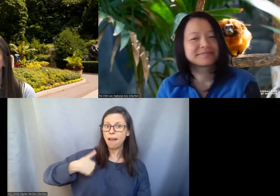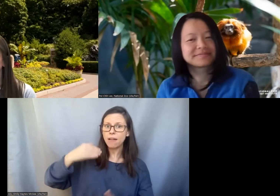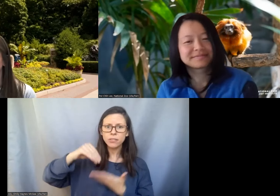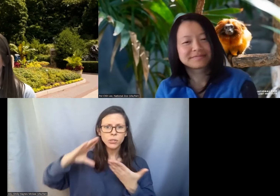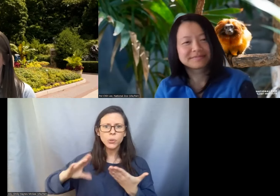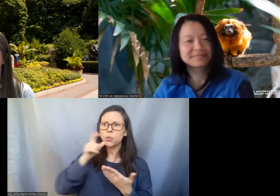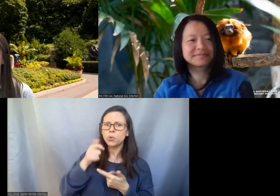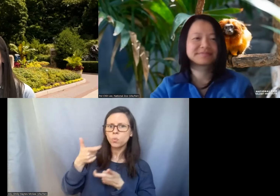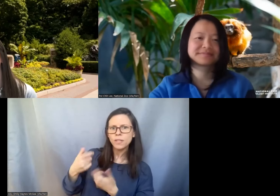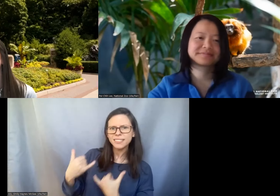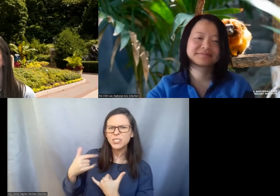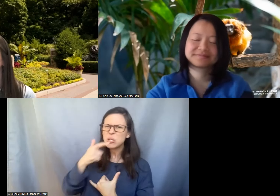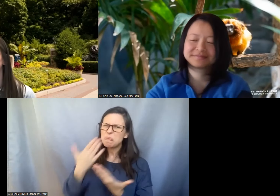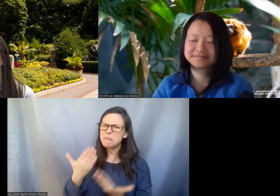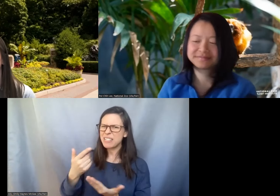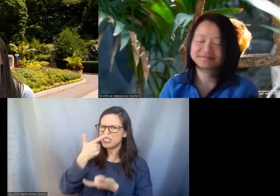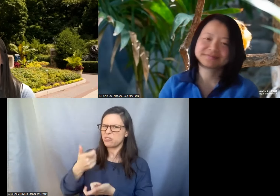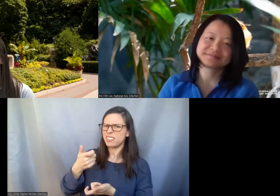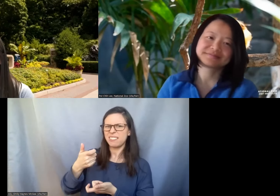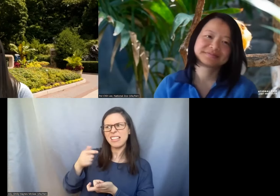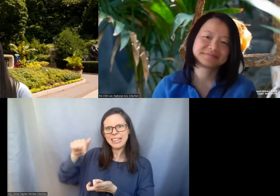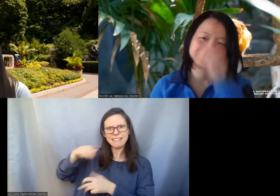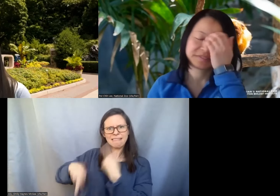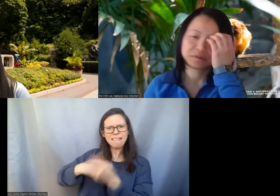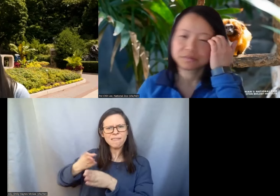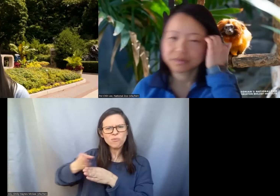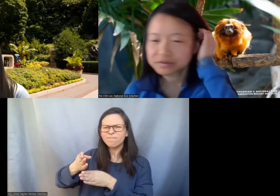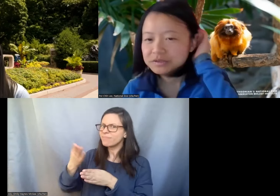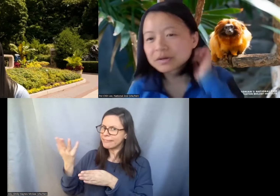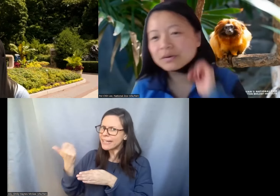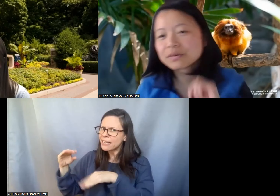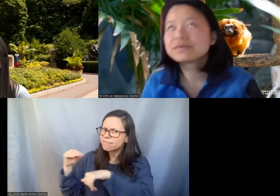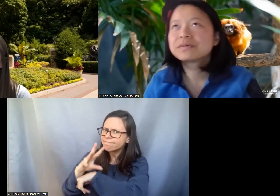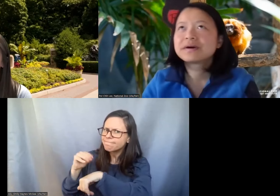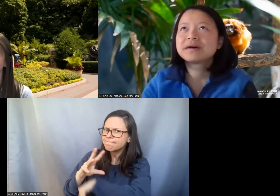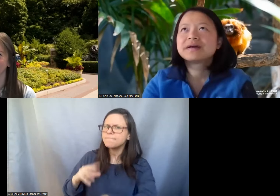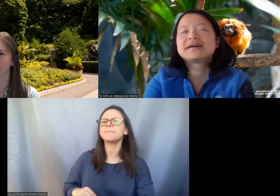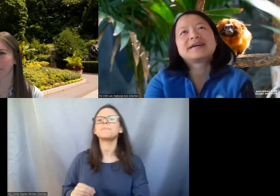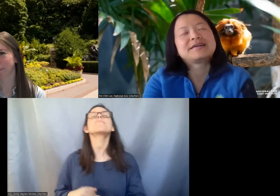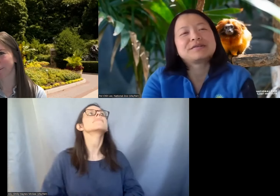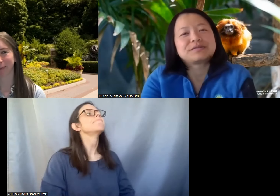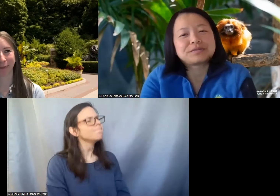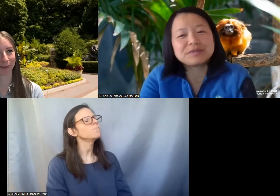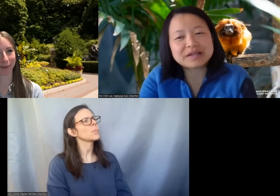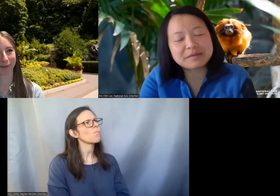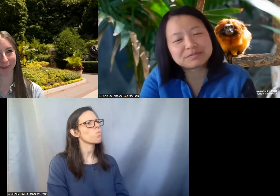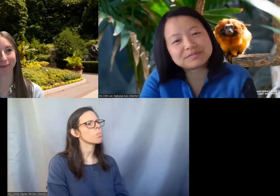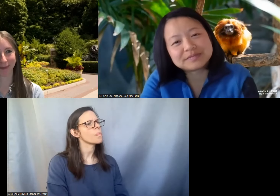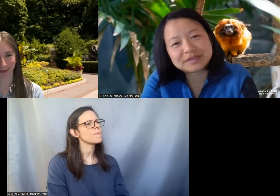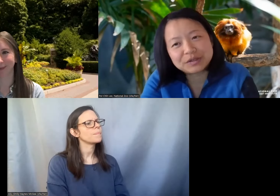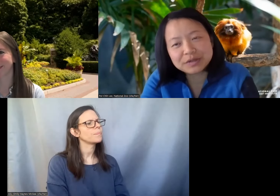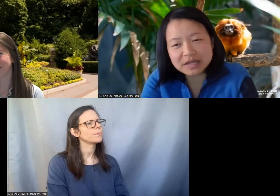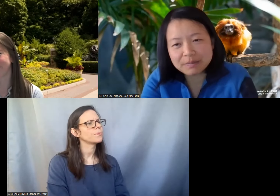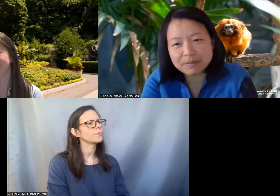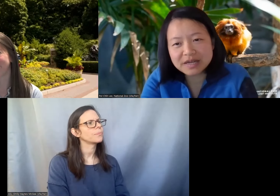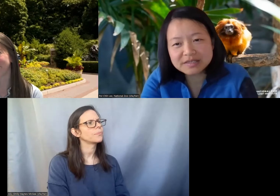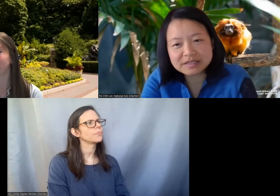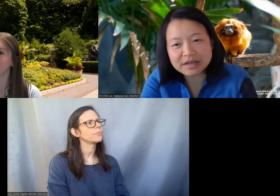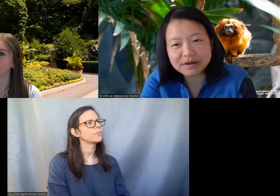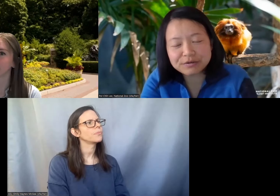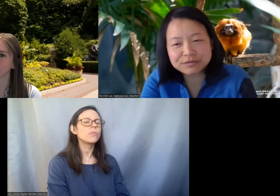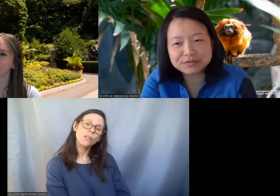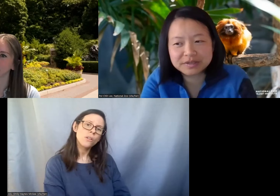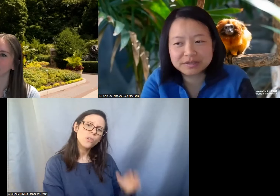might be interested in this career or a similar career? >>Pei-Chih: Oh so for me I'm looking at myself because